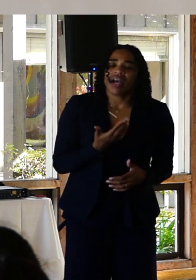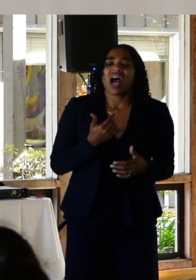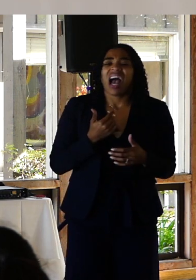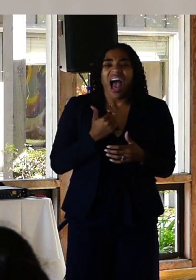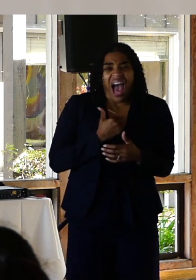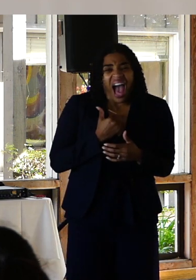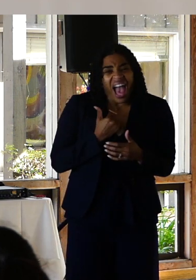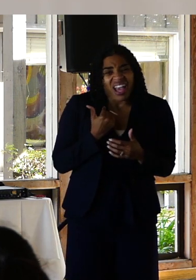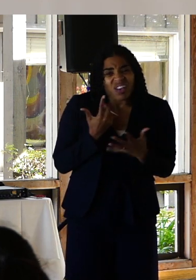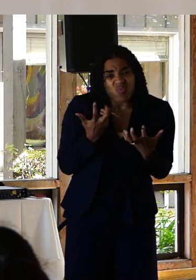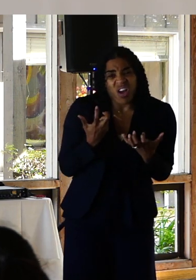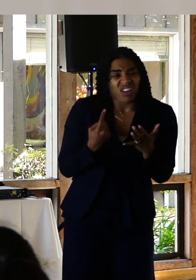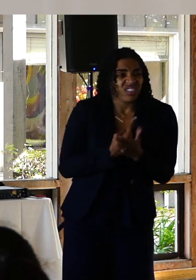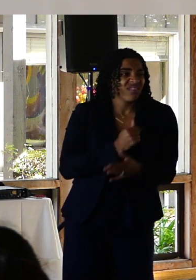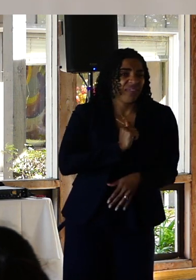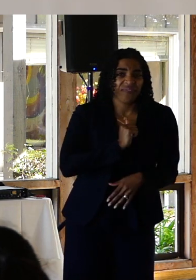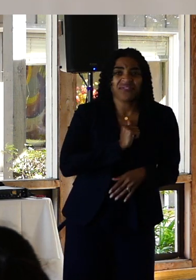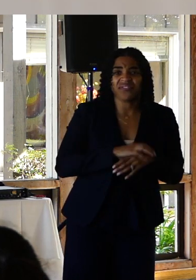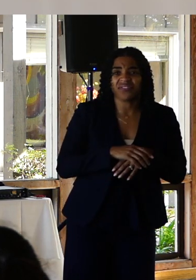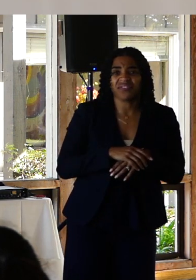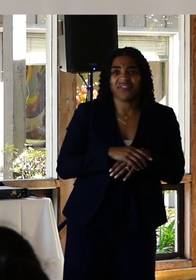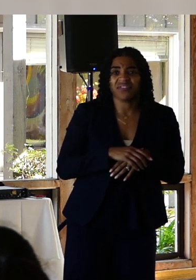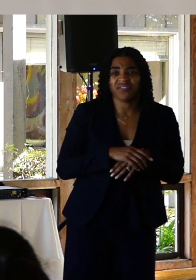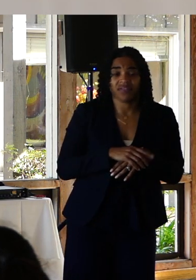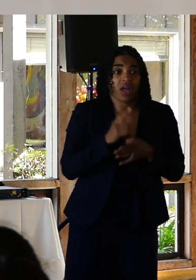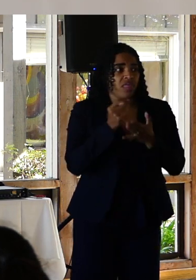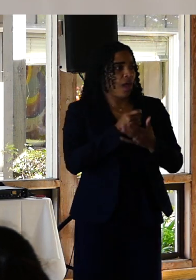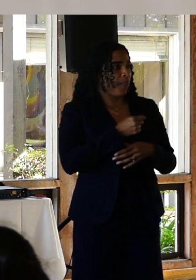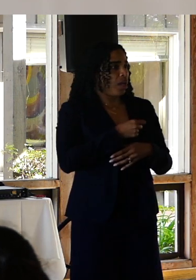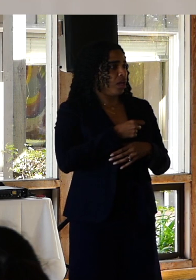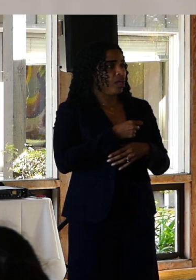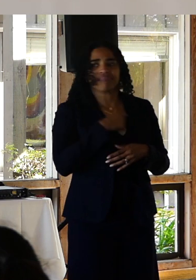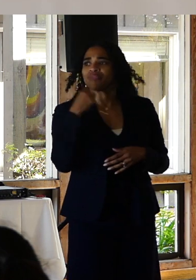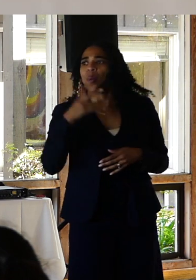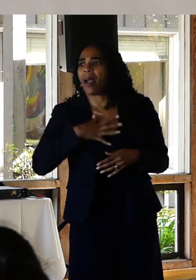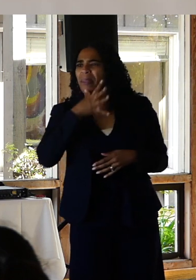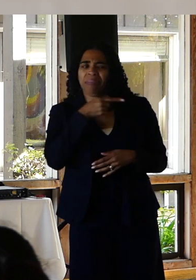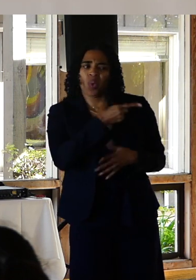suicide. My therapist told me, told my mother that I was attention seeking